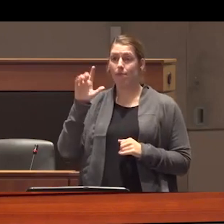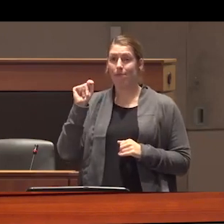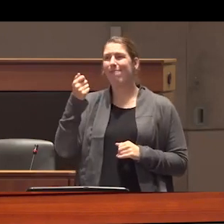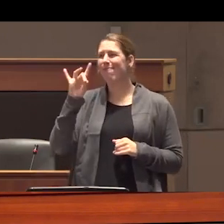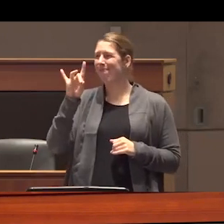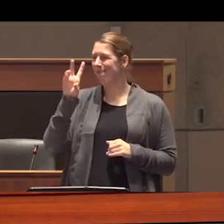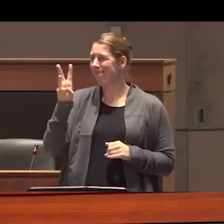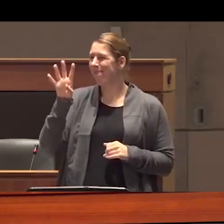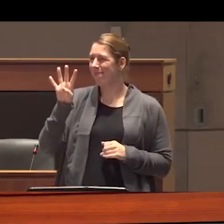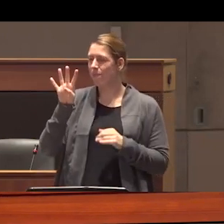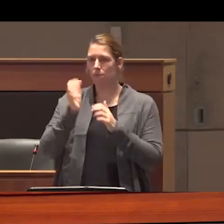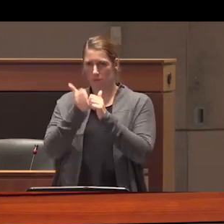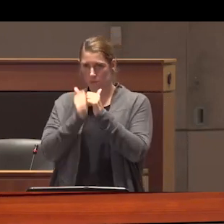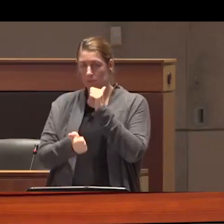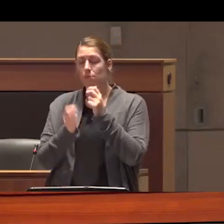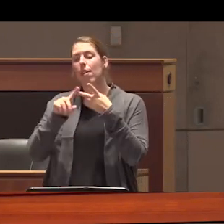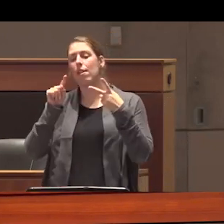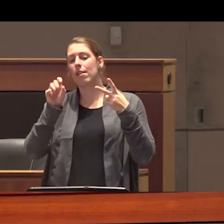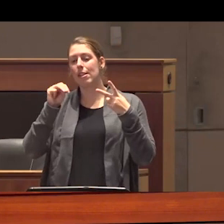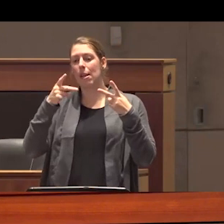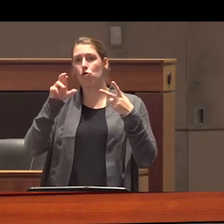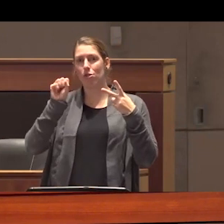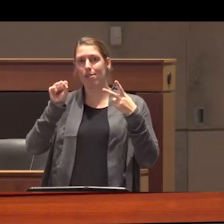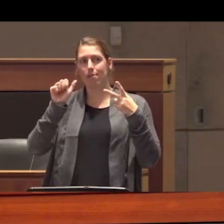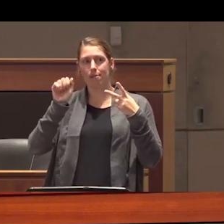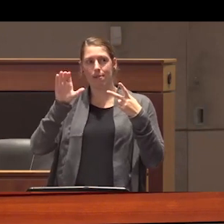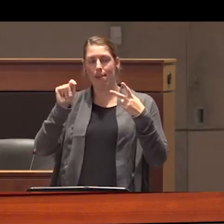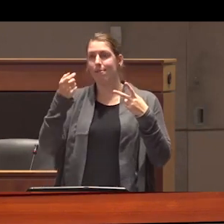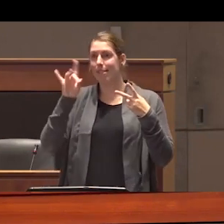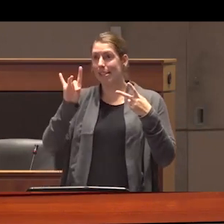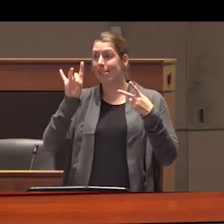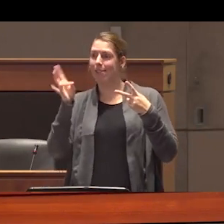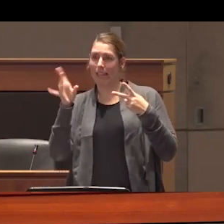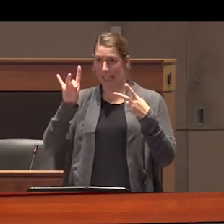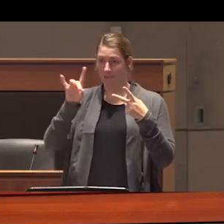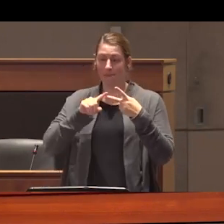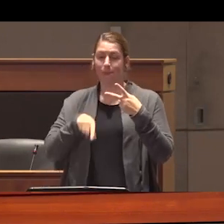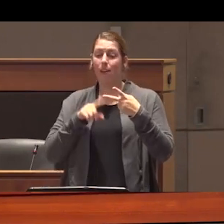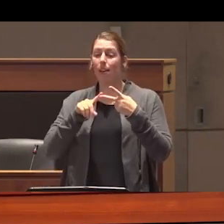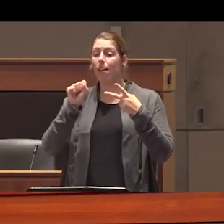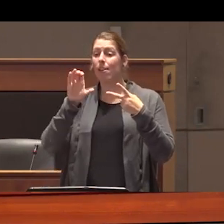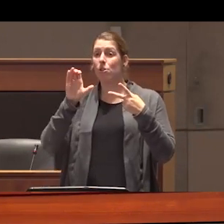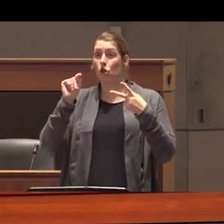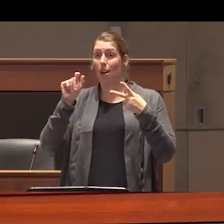followed by the Canada Temperance act or the Scott act in 1878 the Scott Act was a national framework